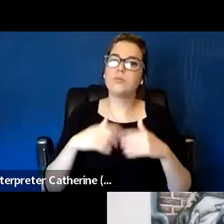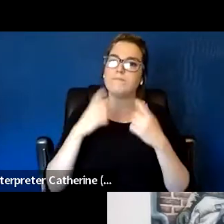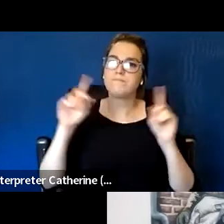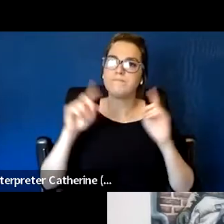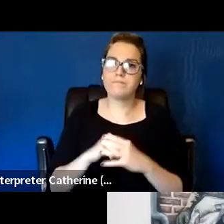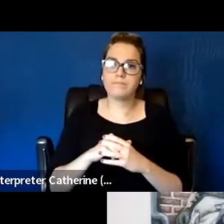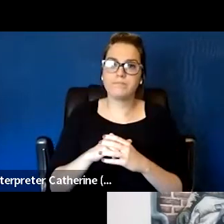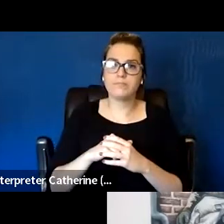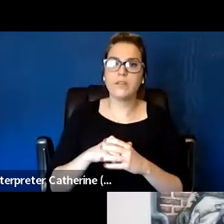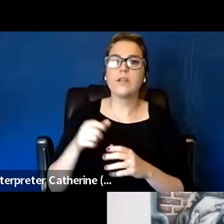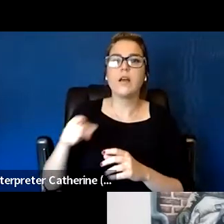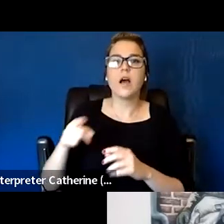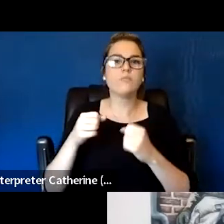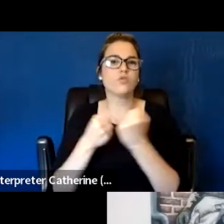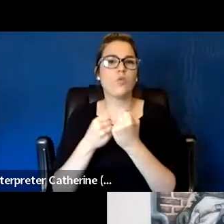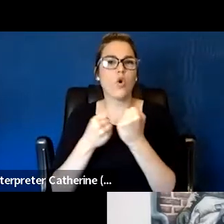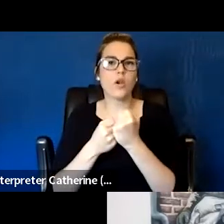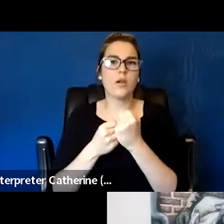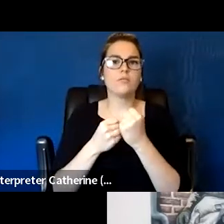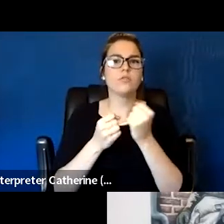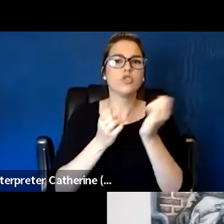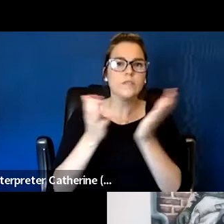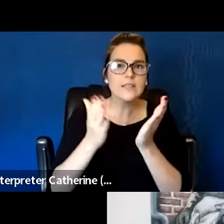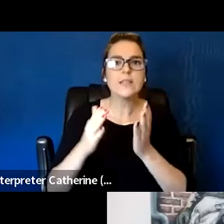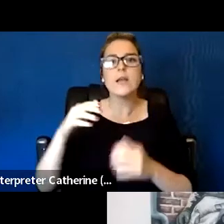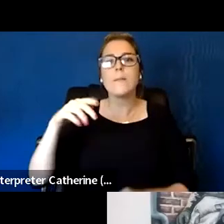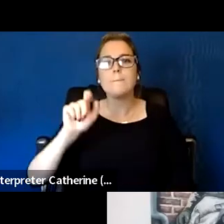whatever they're called, peer support and the collaboration